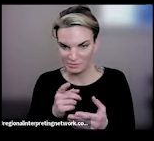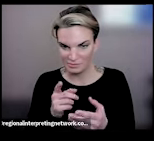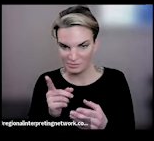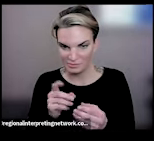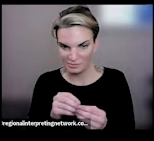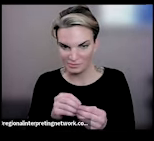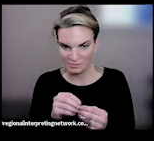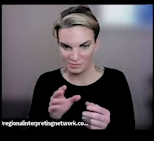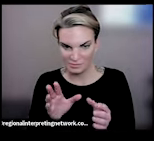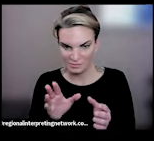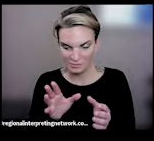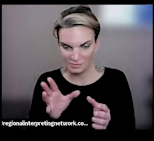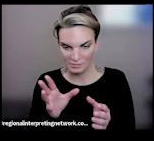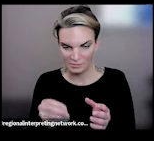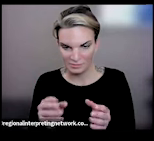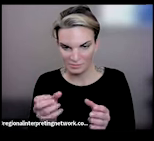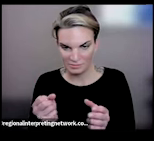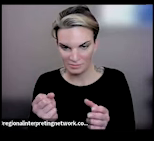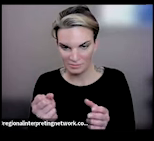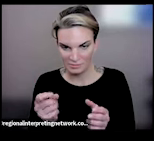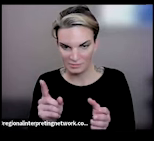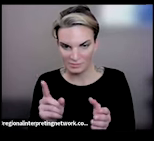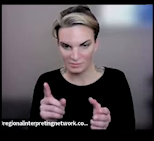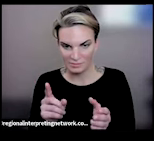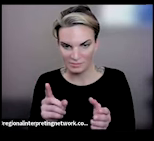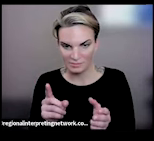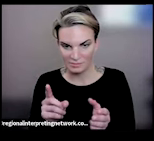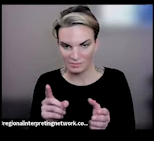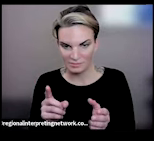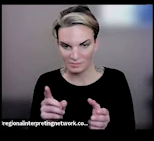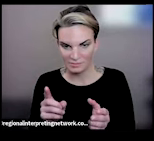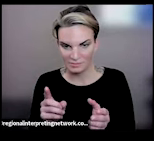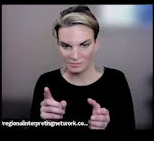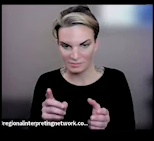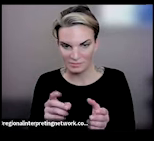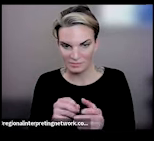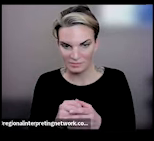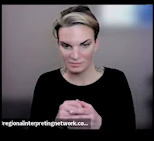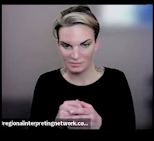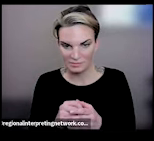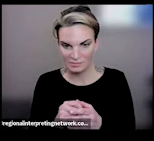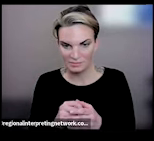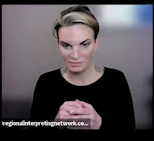I think it disappeared. Let me just double check real quick. Yes we'll answer that